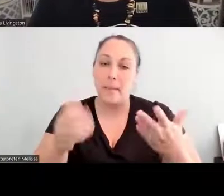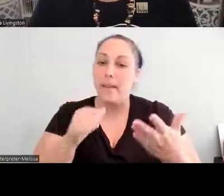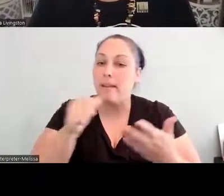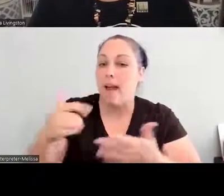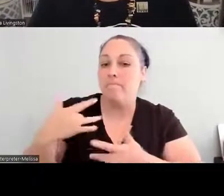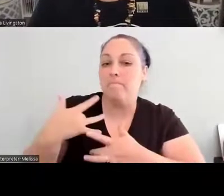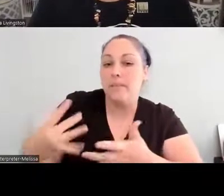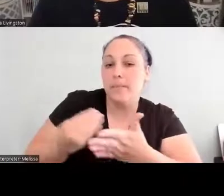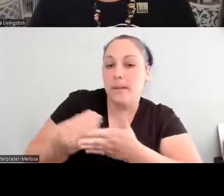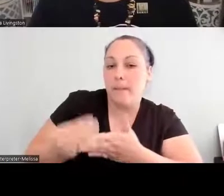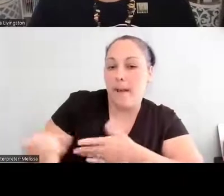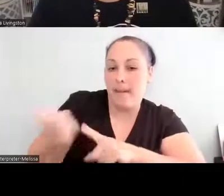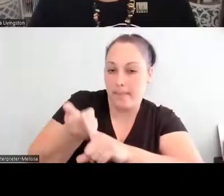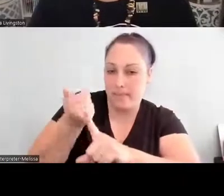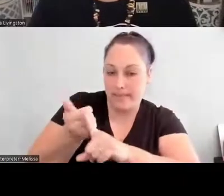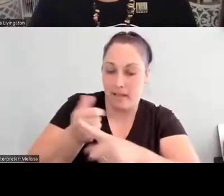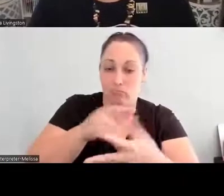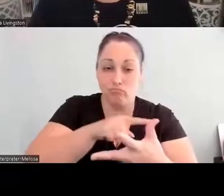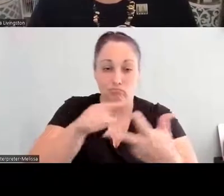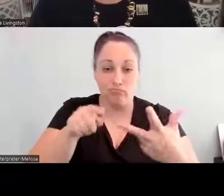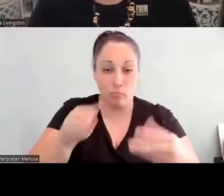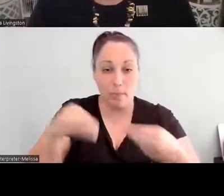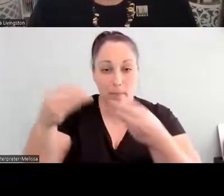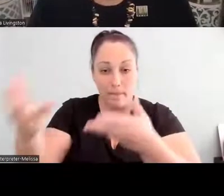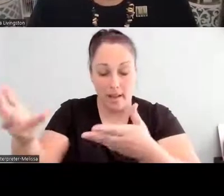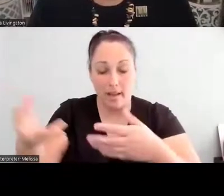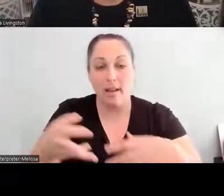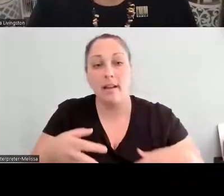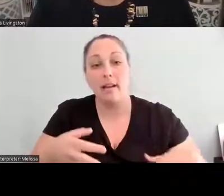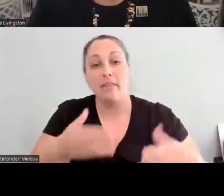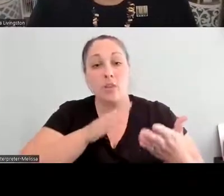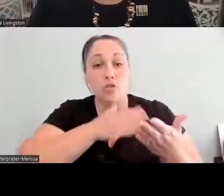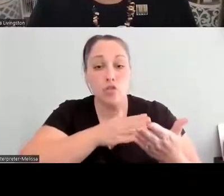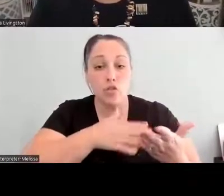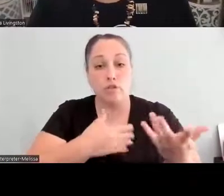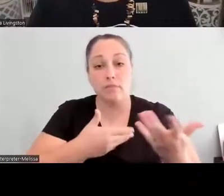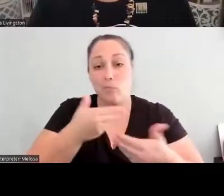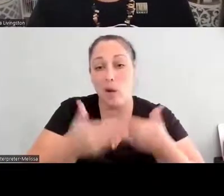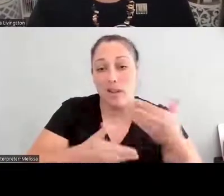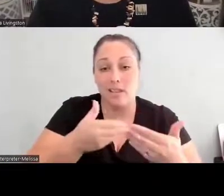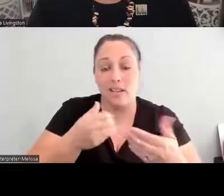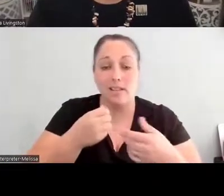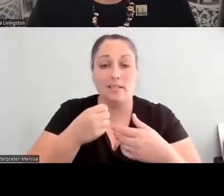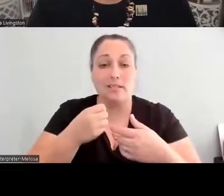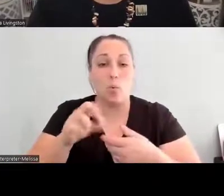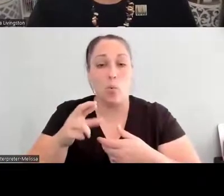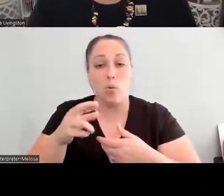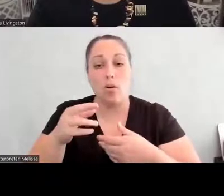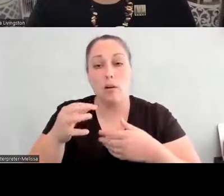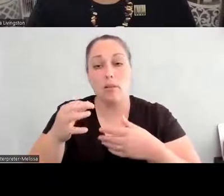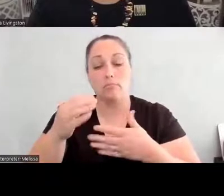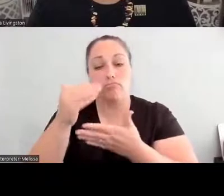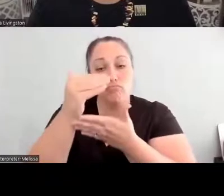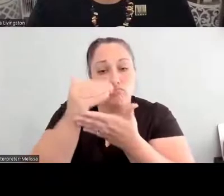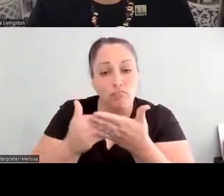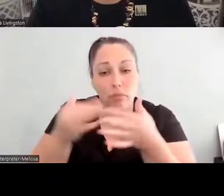or, you know, processed it or even, you know, made a recipe, created a dish and shared it with the family.